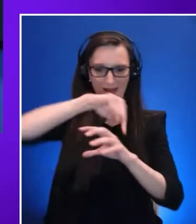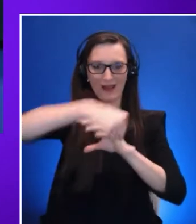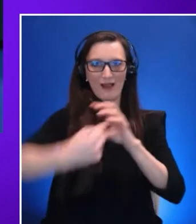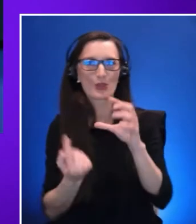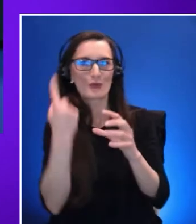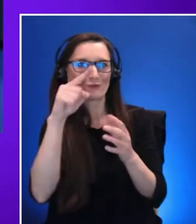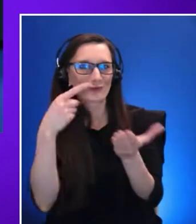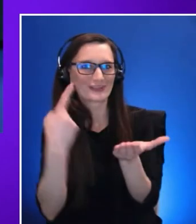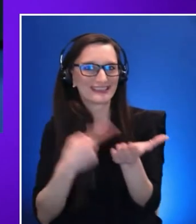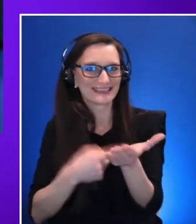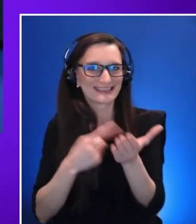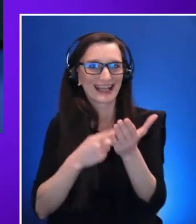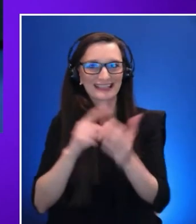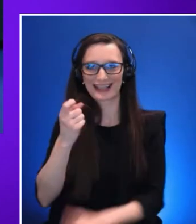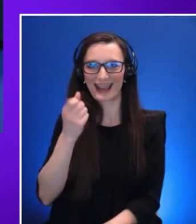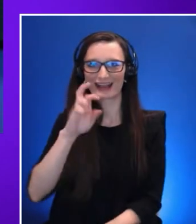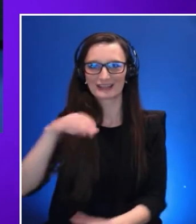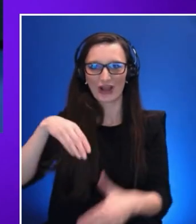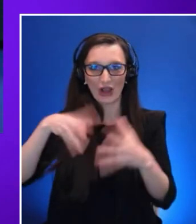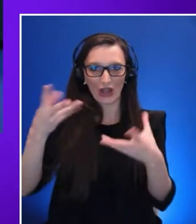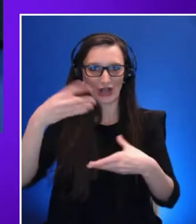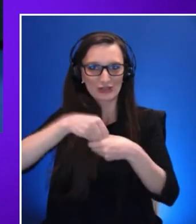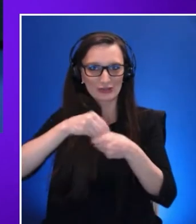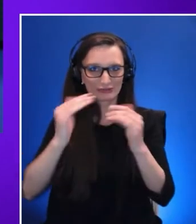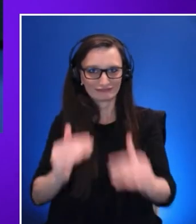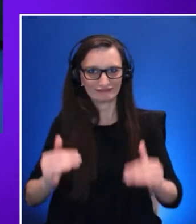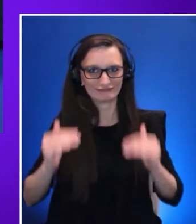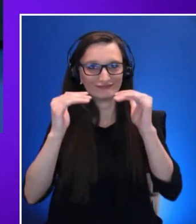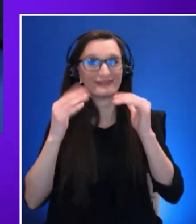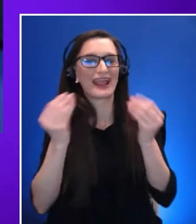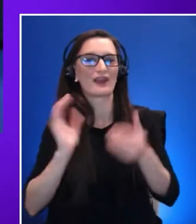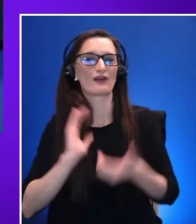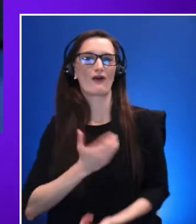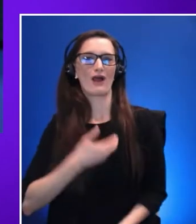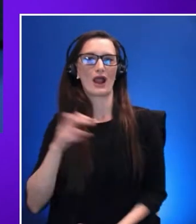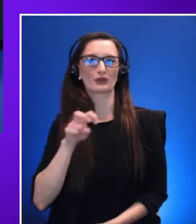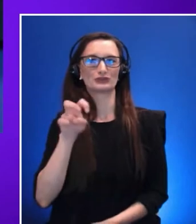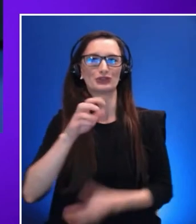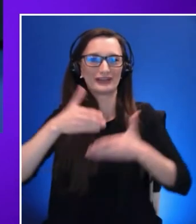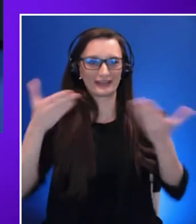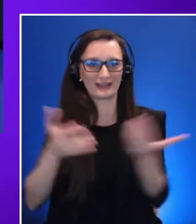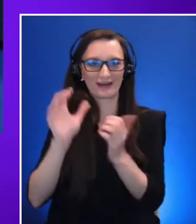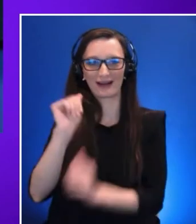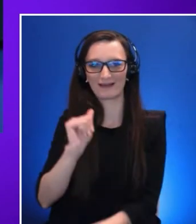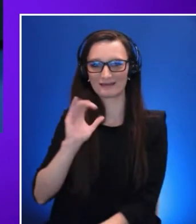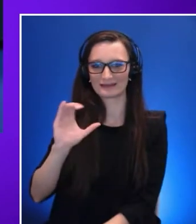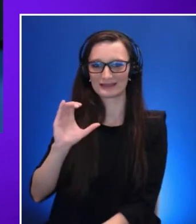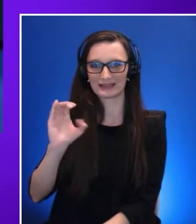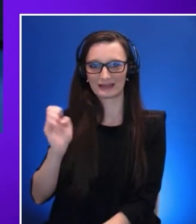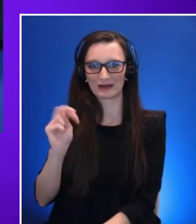and our journey here at Accenture. The Inclusive Metaverse Team the team that I am representing,